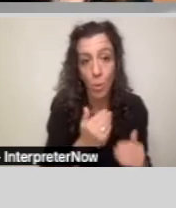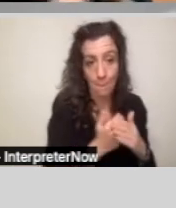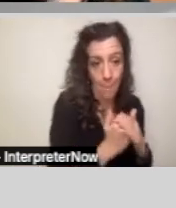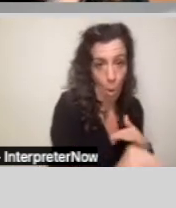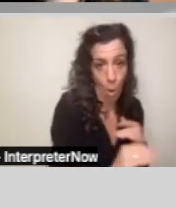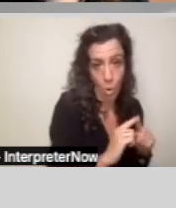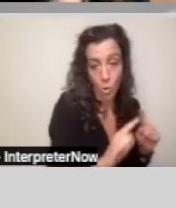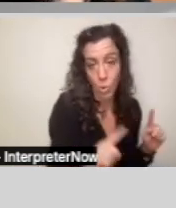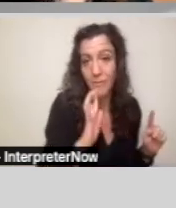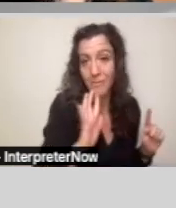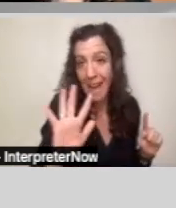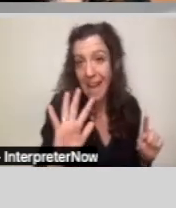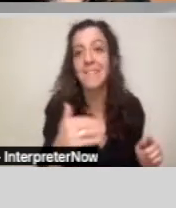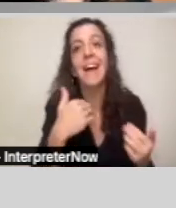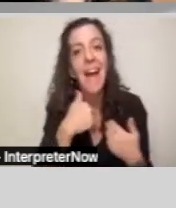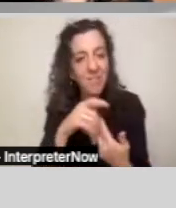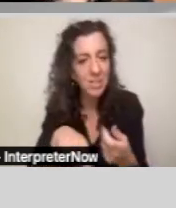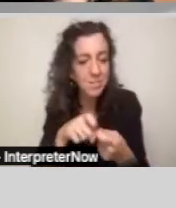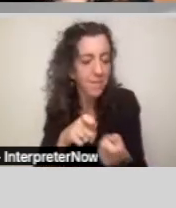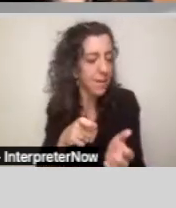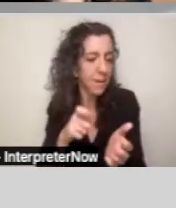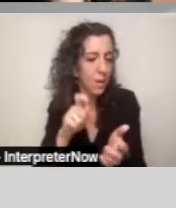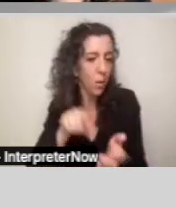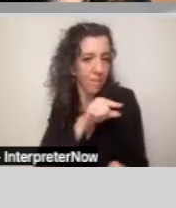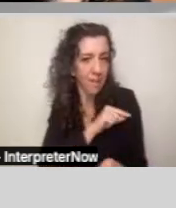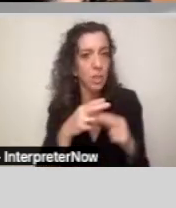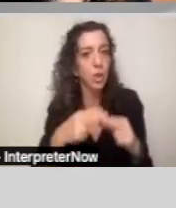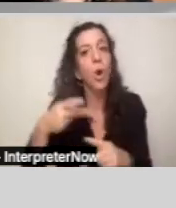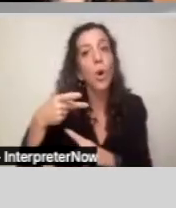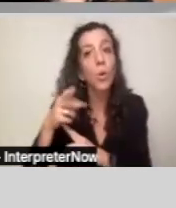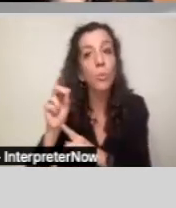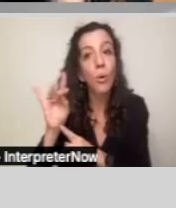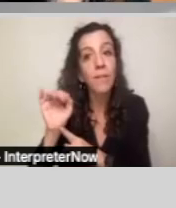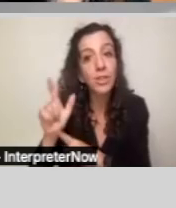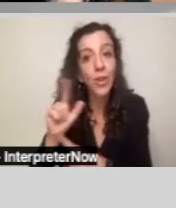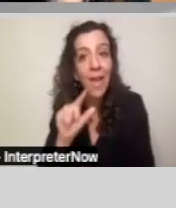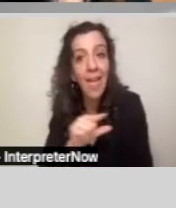a specific qualifications which we call provisional eligibility which allows them to get services